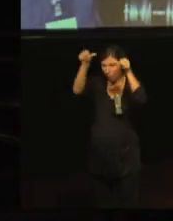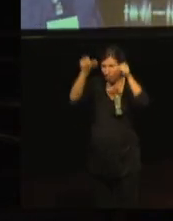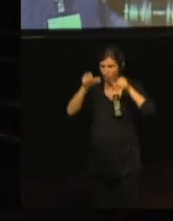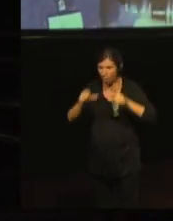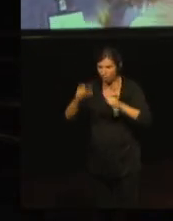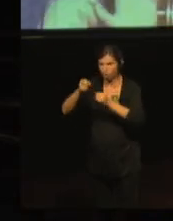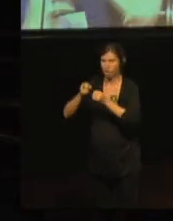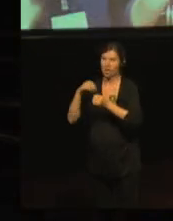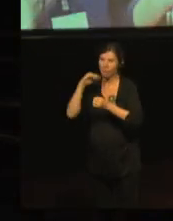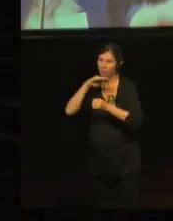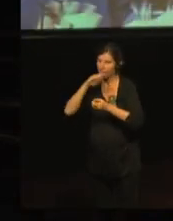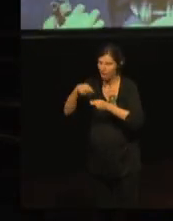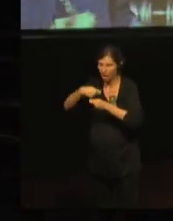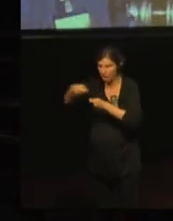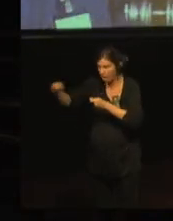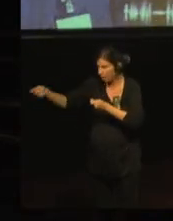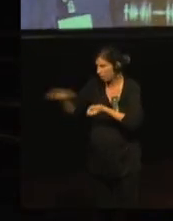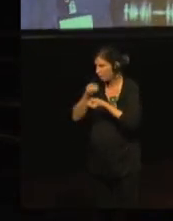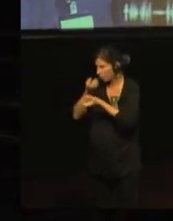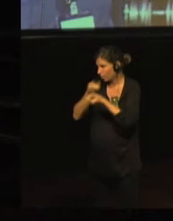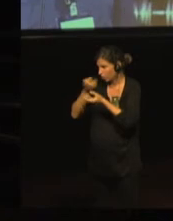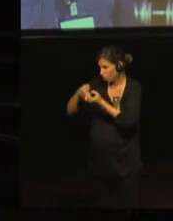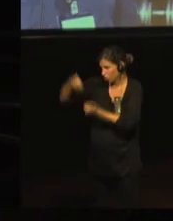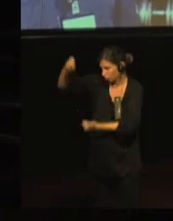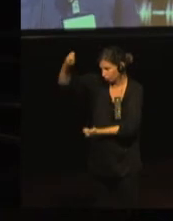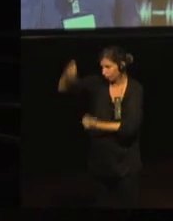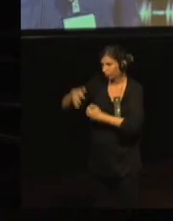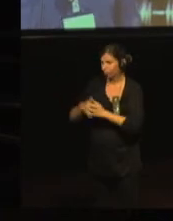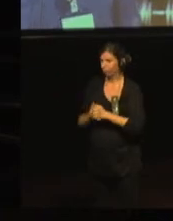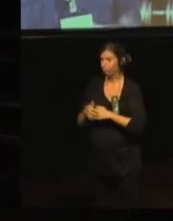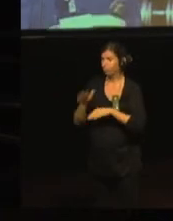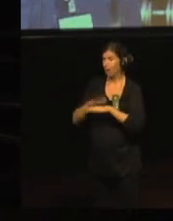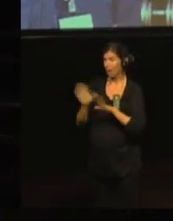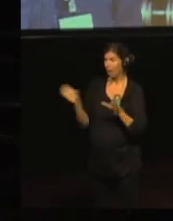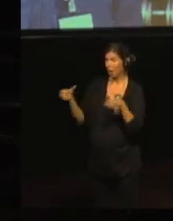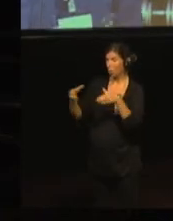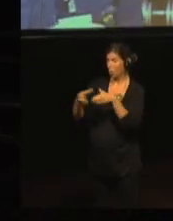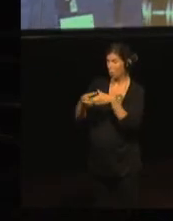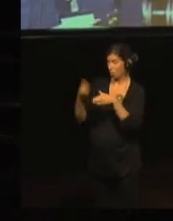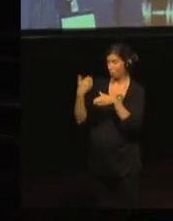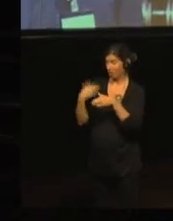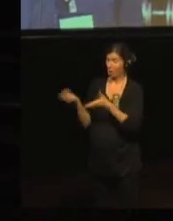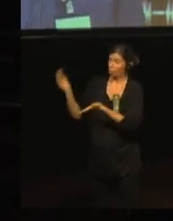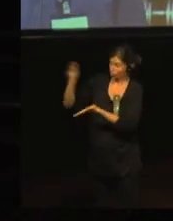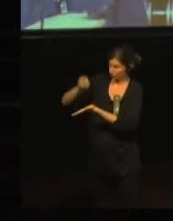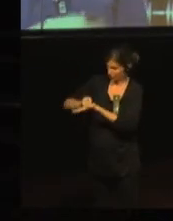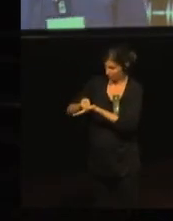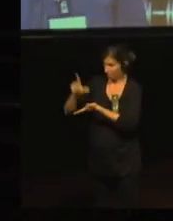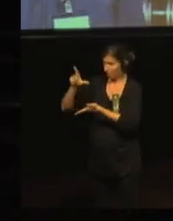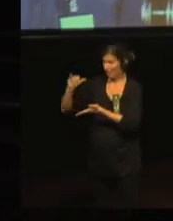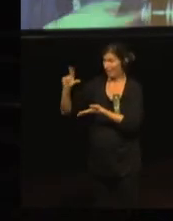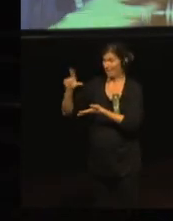After the whole group met again in Lille, the workgroups sent their questions to APSOCECAT,